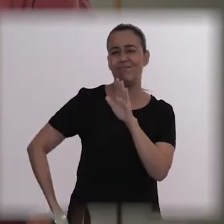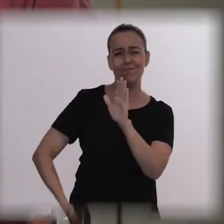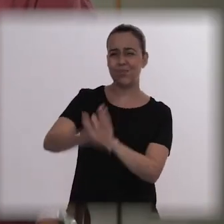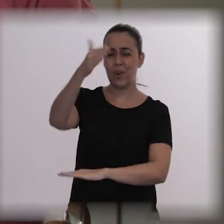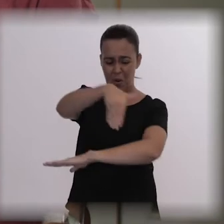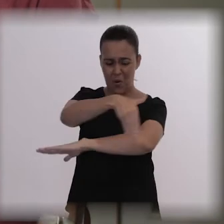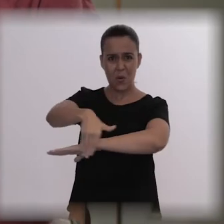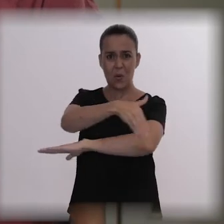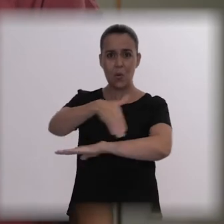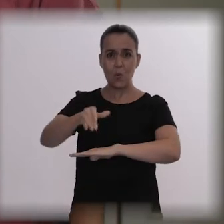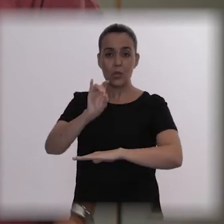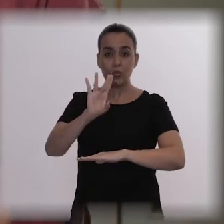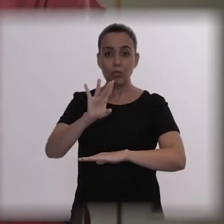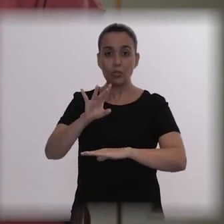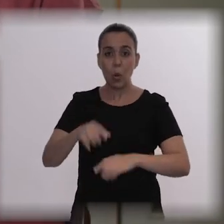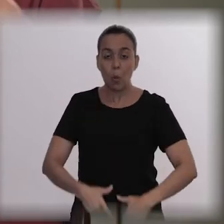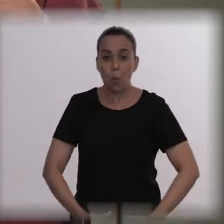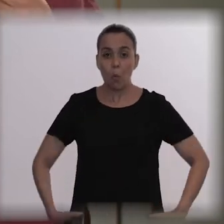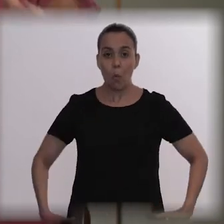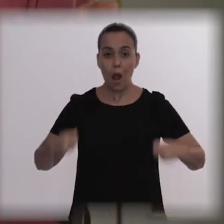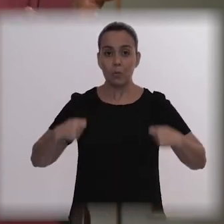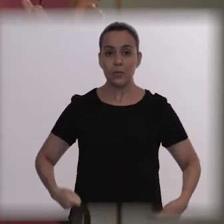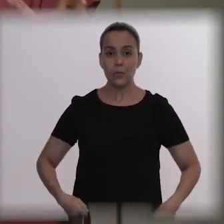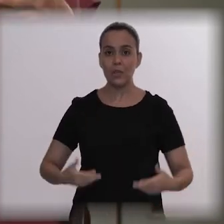underwear, in the middle of the street, he was there talking to the plants,